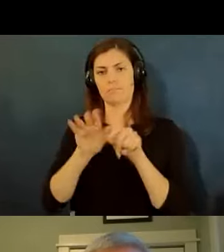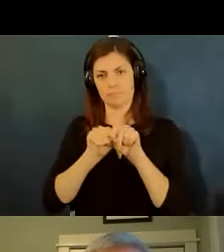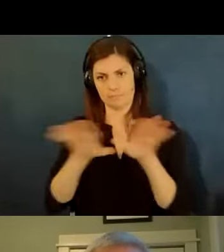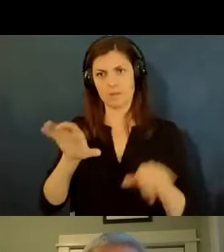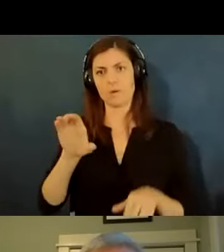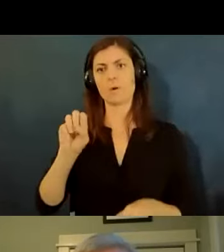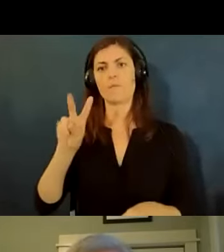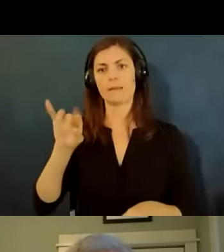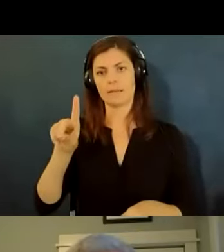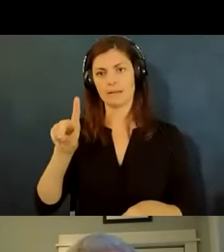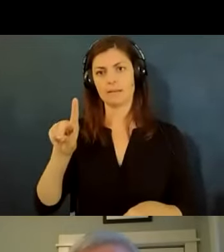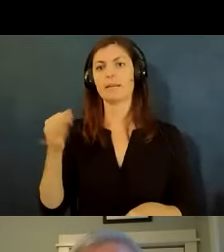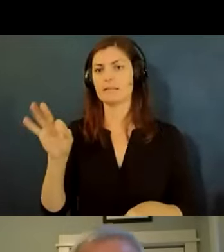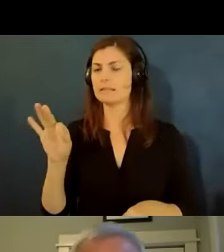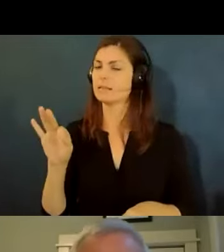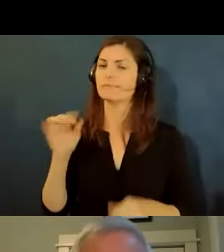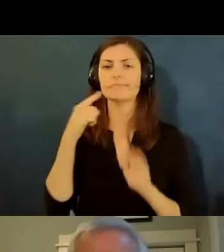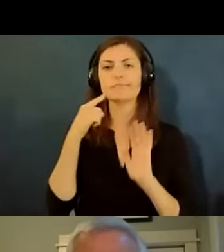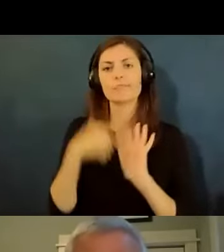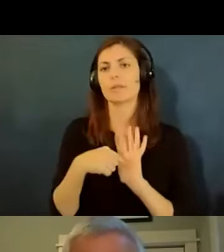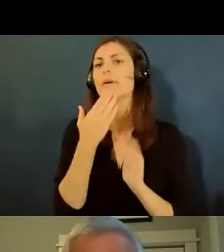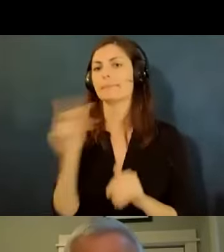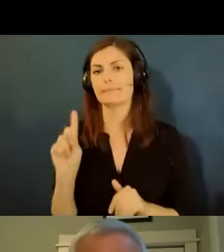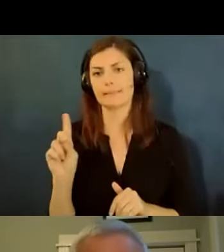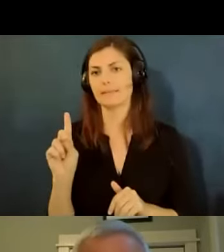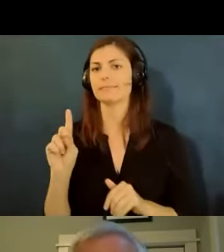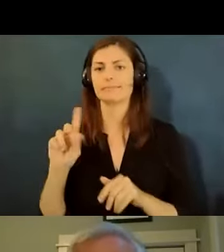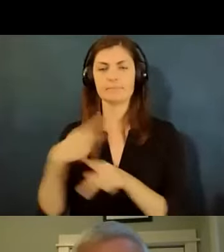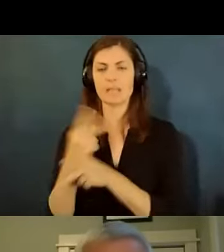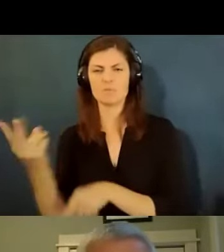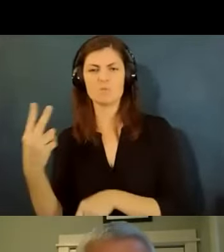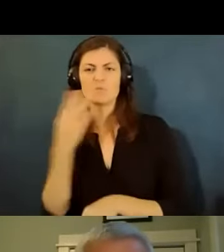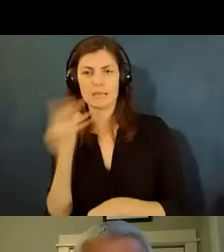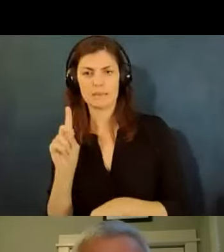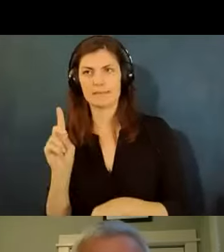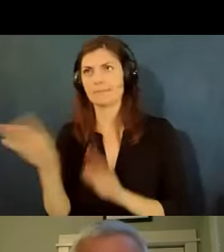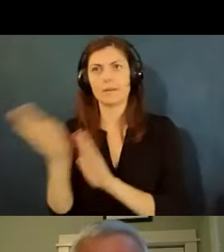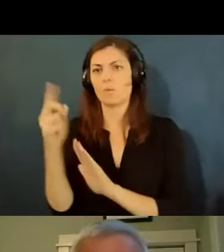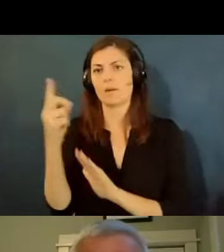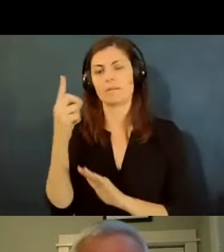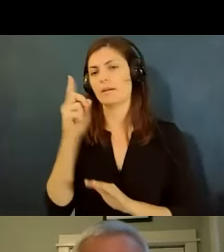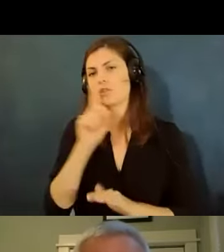so again let's say type 2 diabetes just to pick one there's i don't know maybe 15 or 20 now on